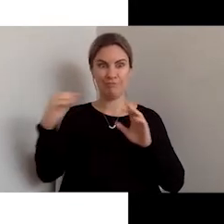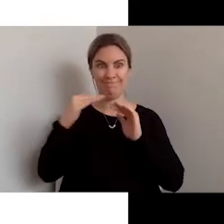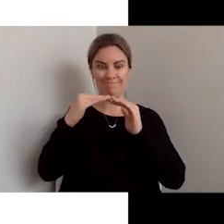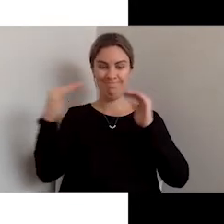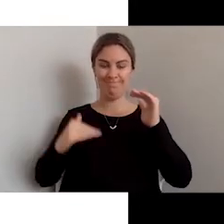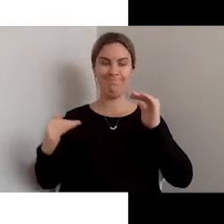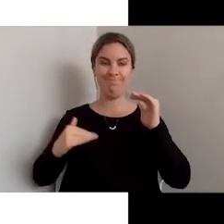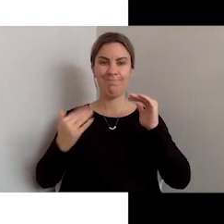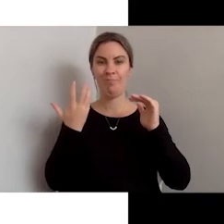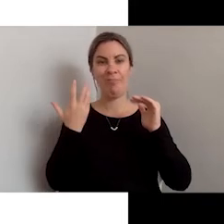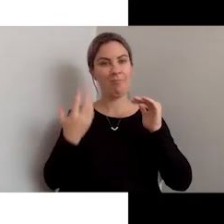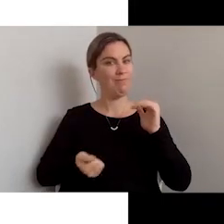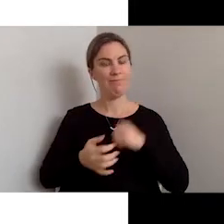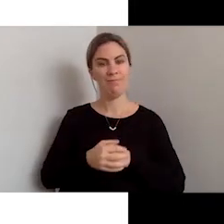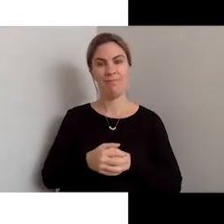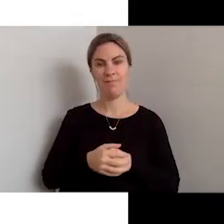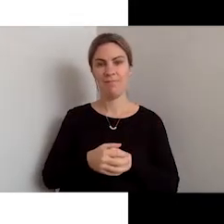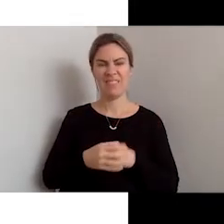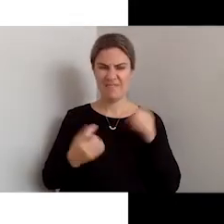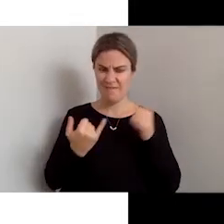has never been more important.